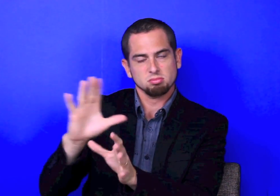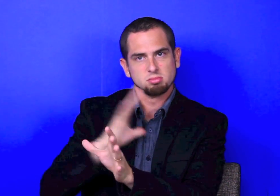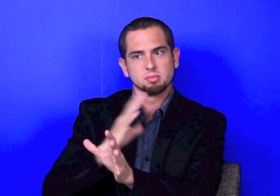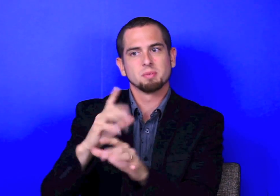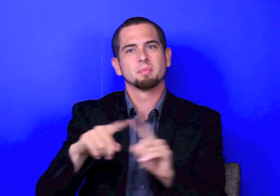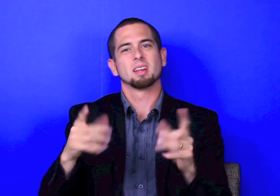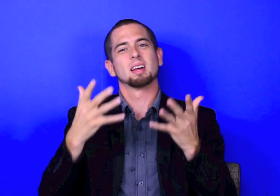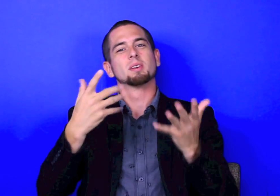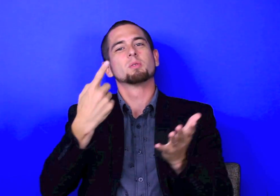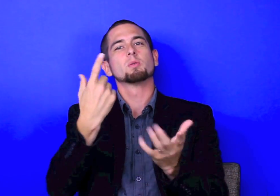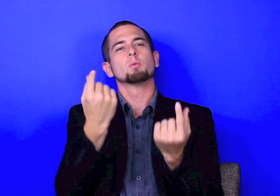That's his style, he's good at it, and he's been doing it for a long time.